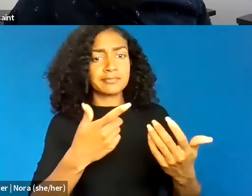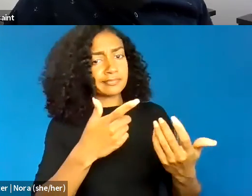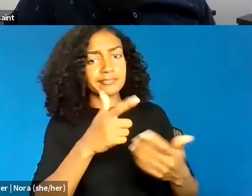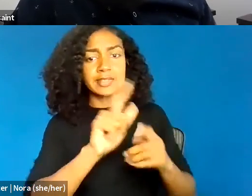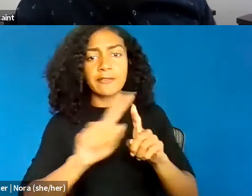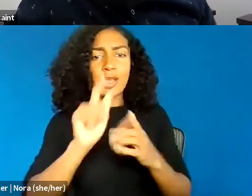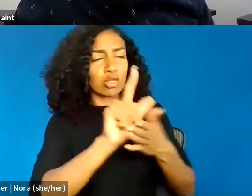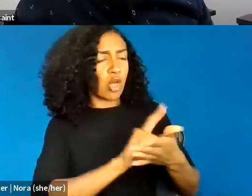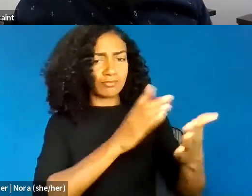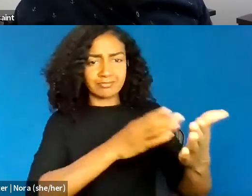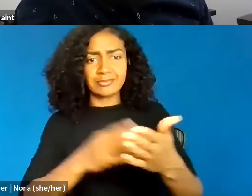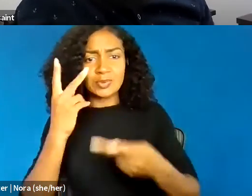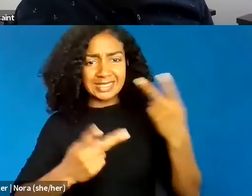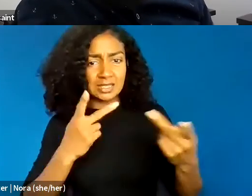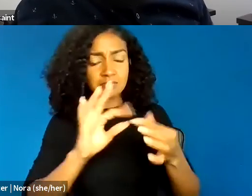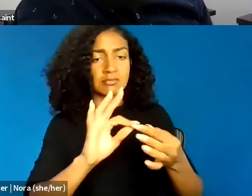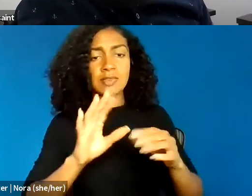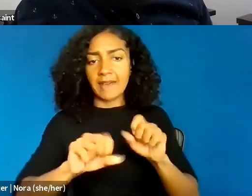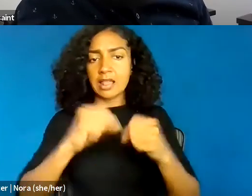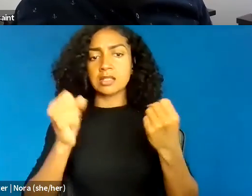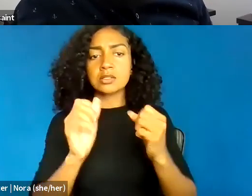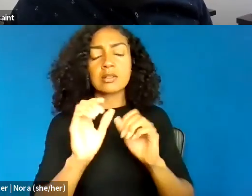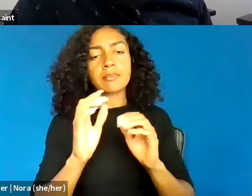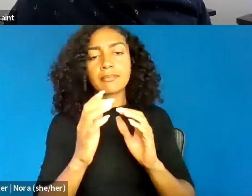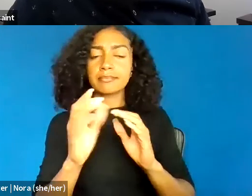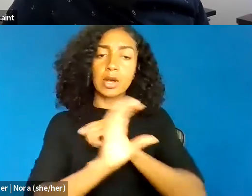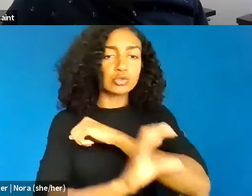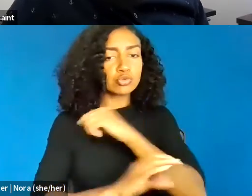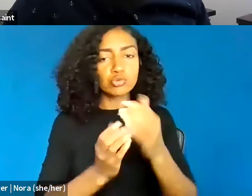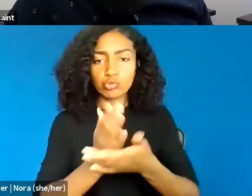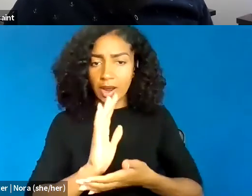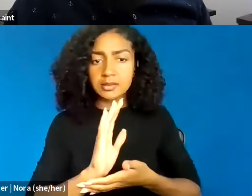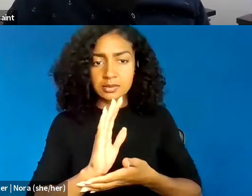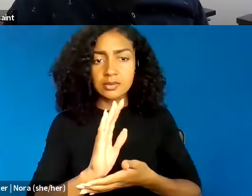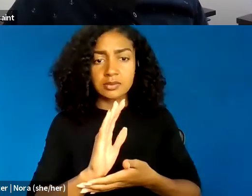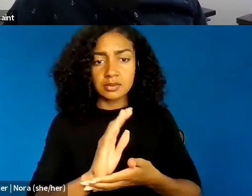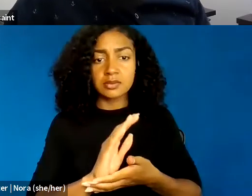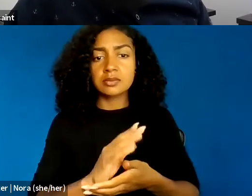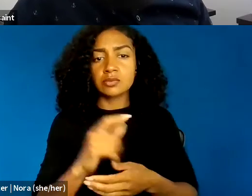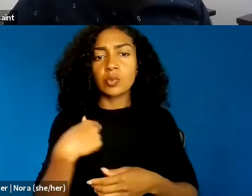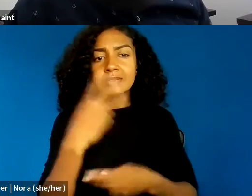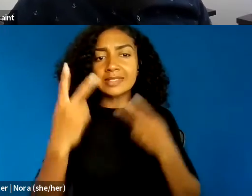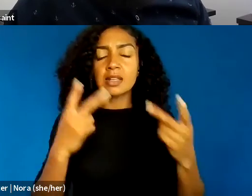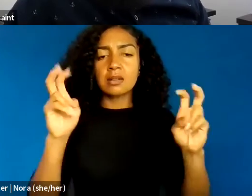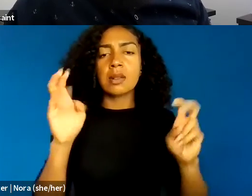the weaponry of indemnification policies and police unions, and the protective shield of the qualified immunity defense.